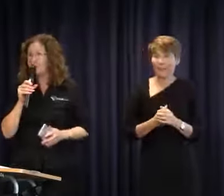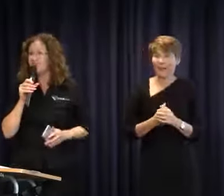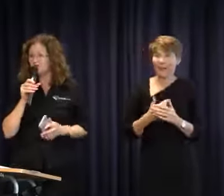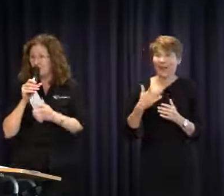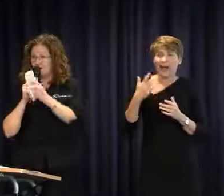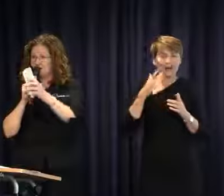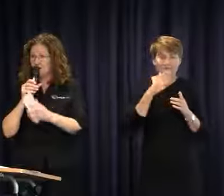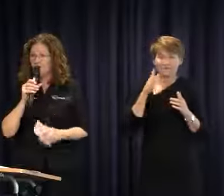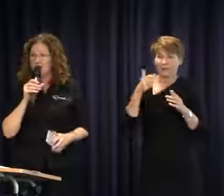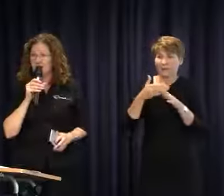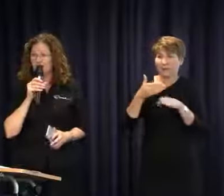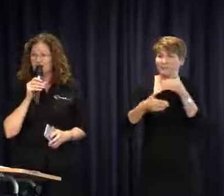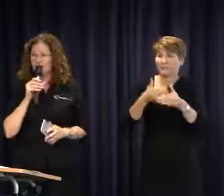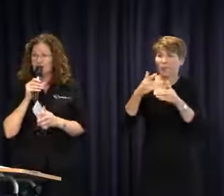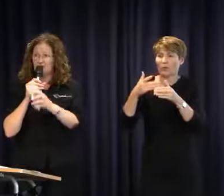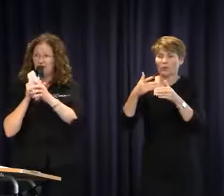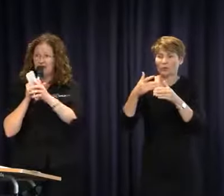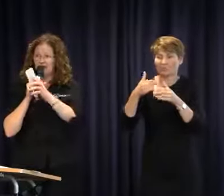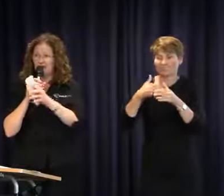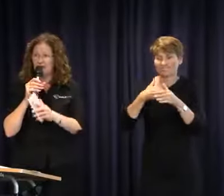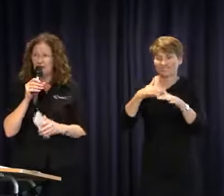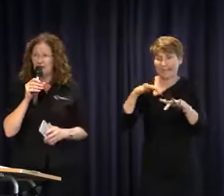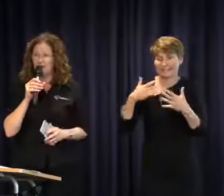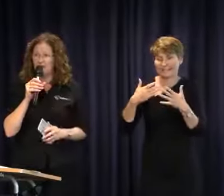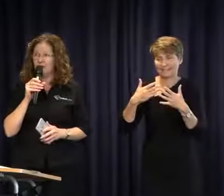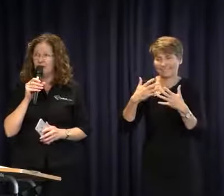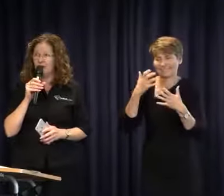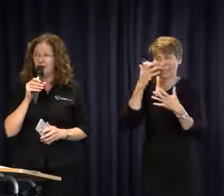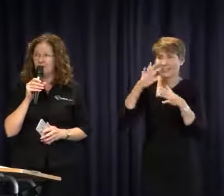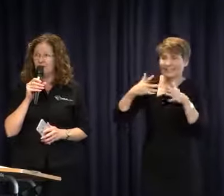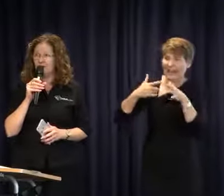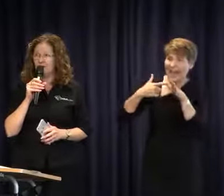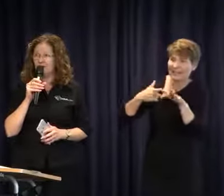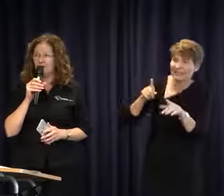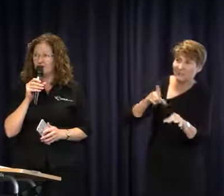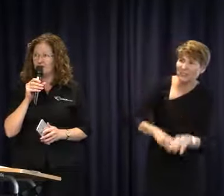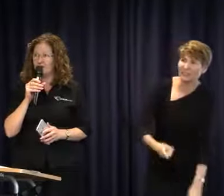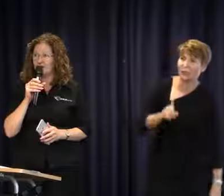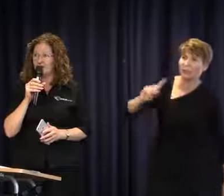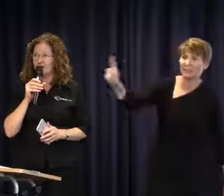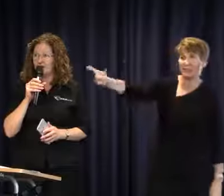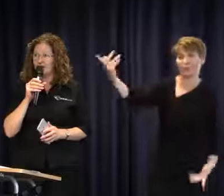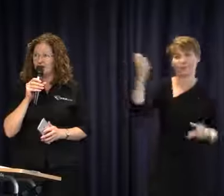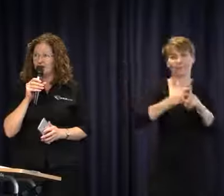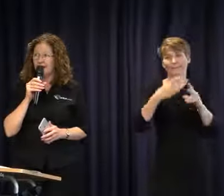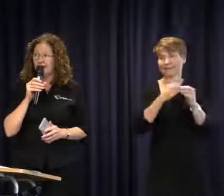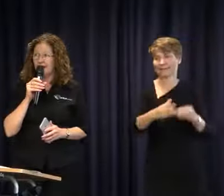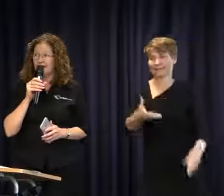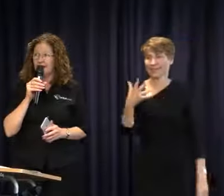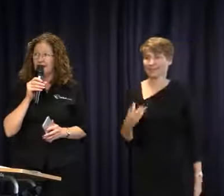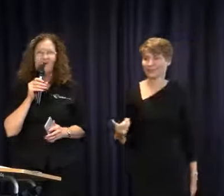Kim's question, which I neglected to answer before, as he is walking out the door. So